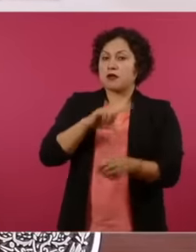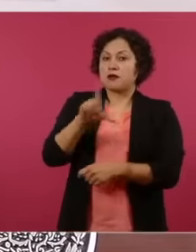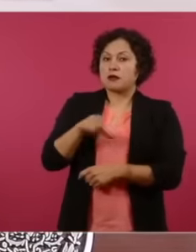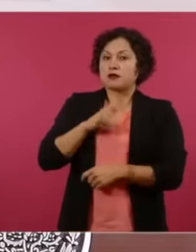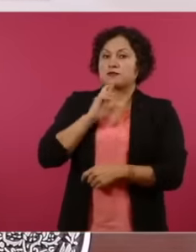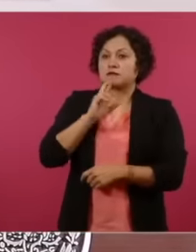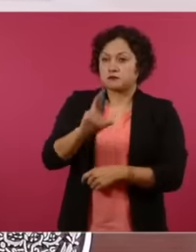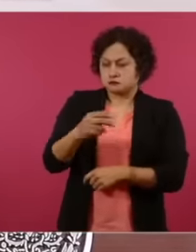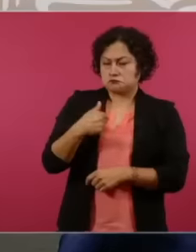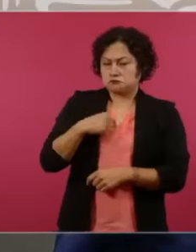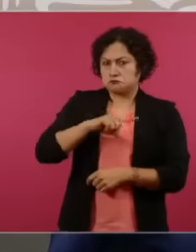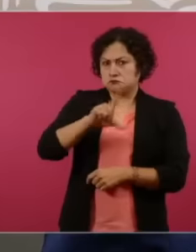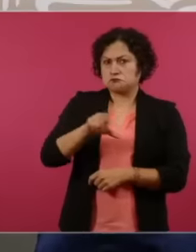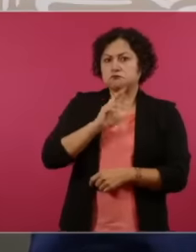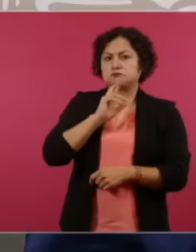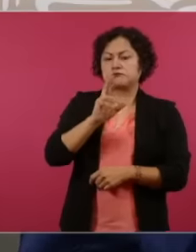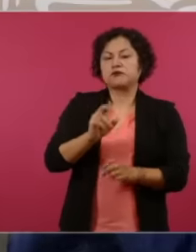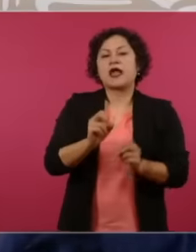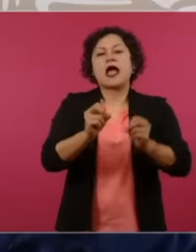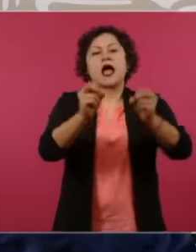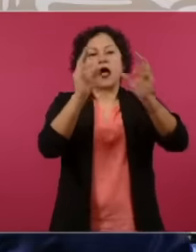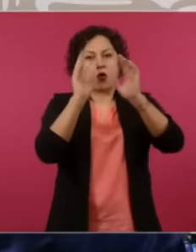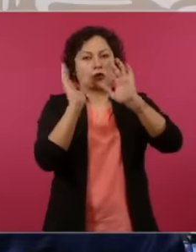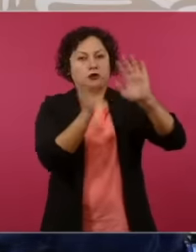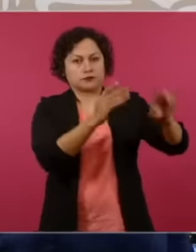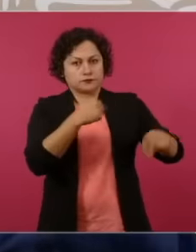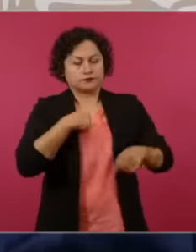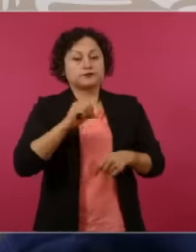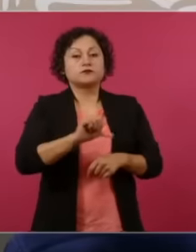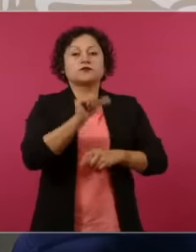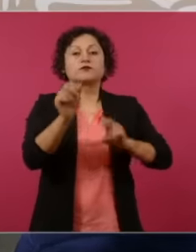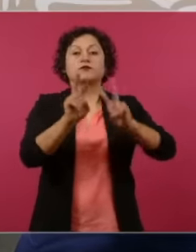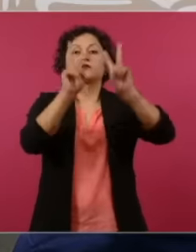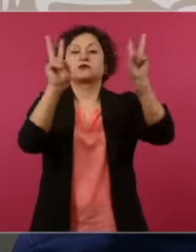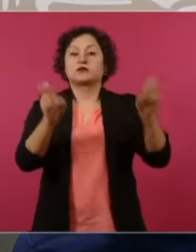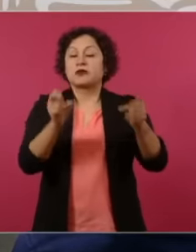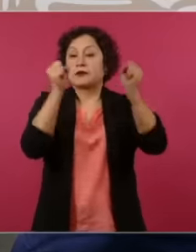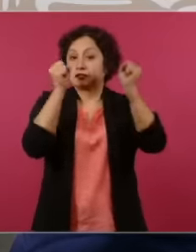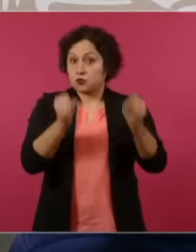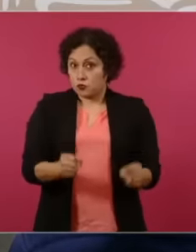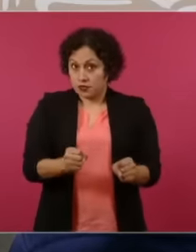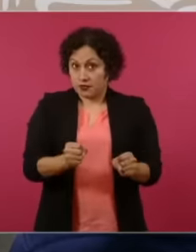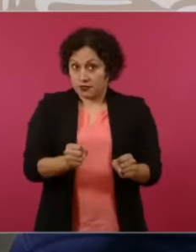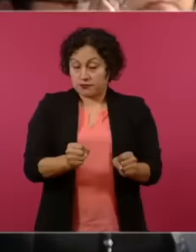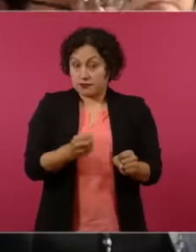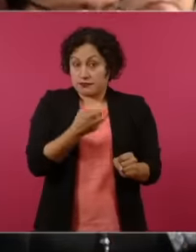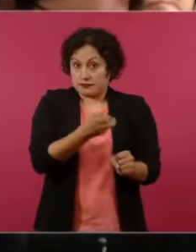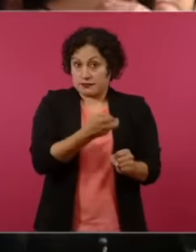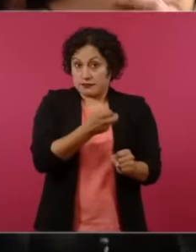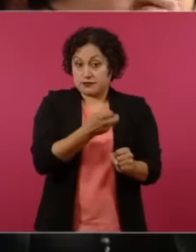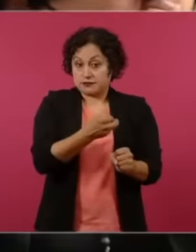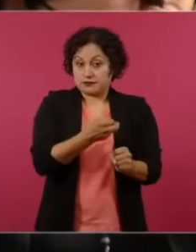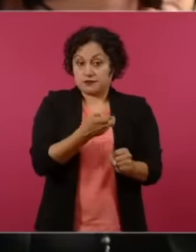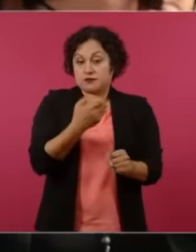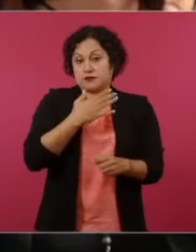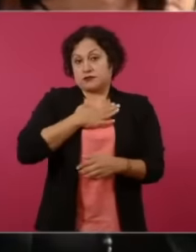in terms of security, that's what my topic and concern is. because